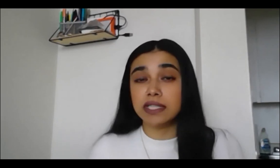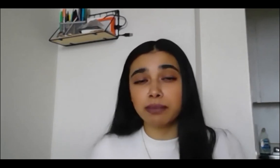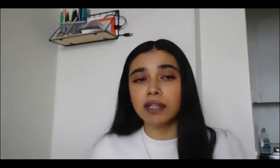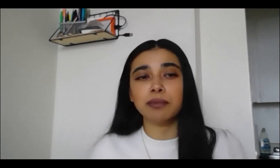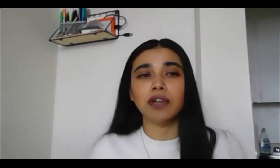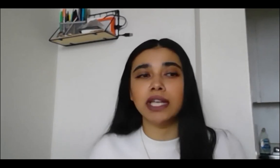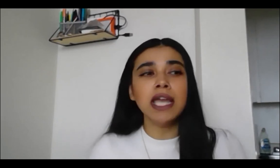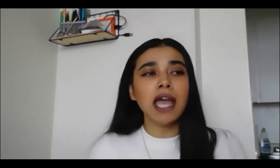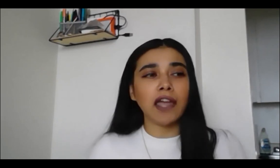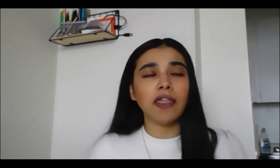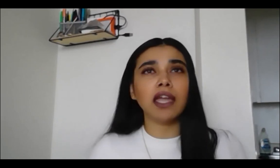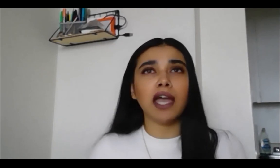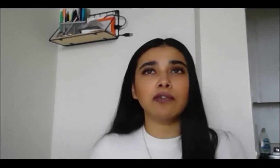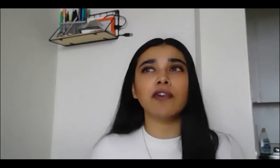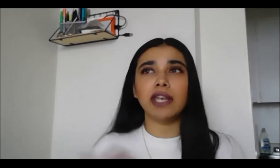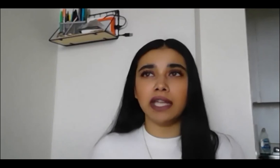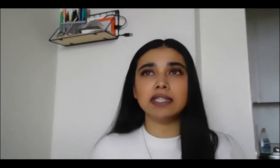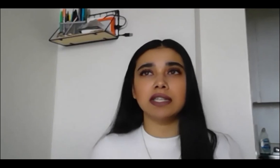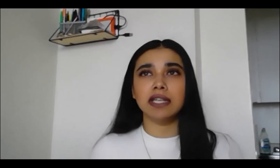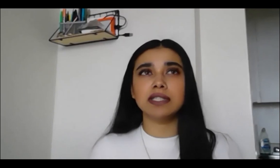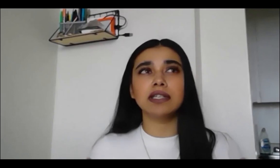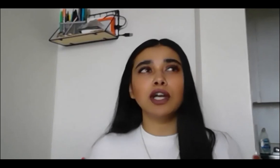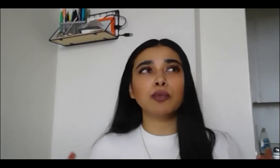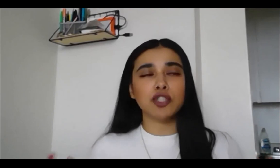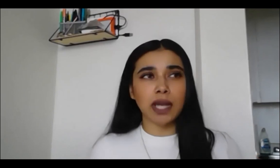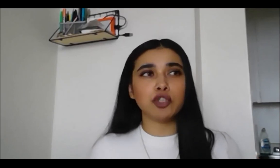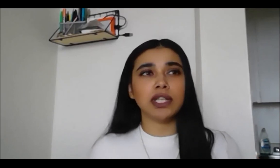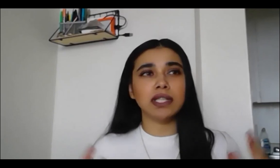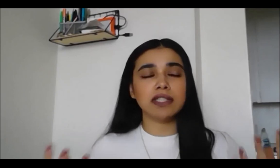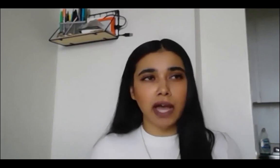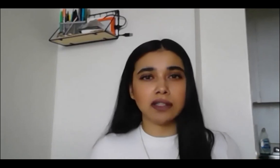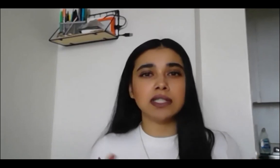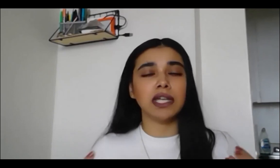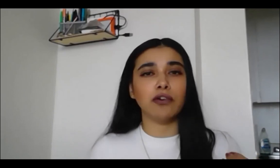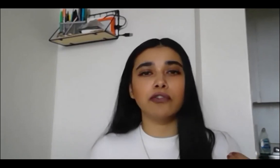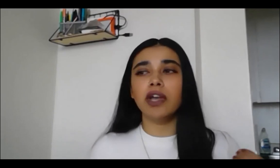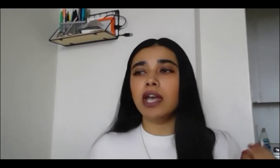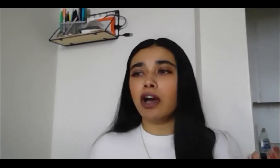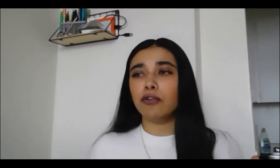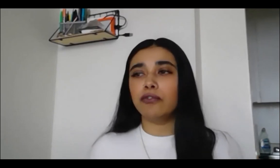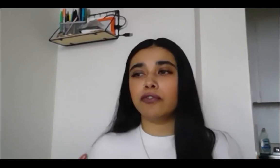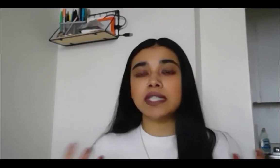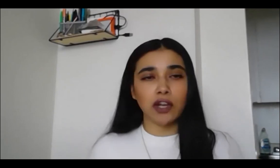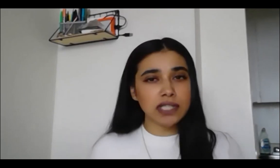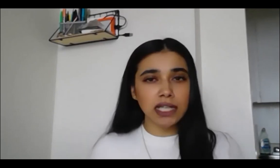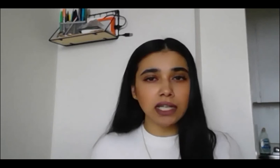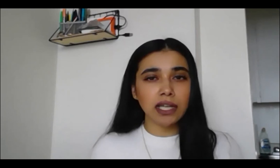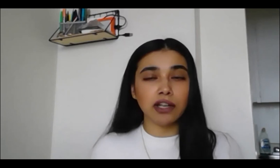as possible, and I think I fed into this perception and this fallacy of scarcity